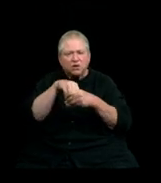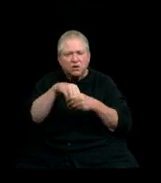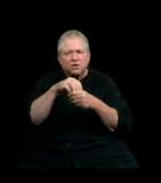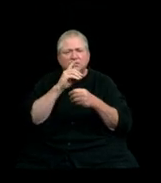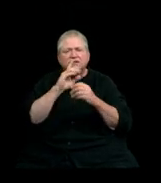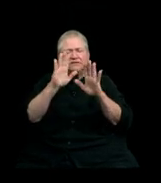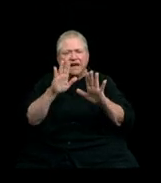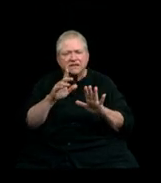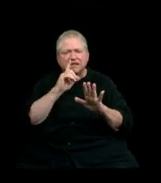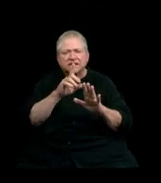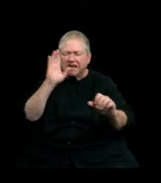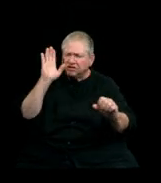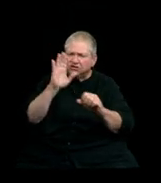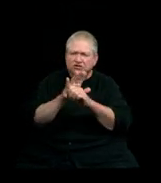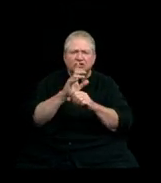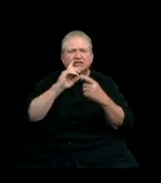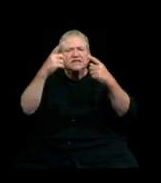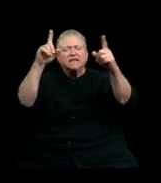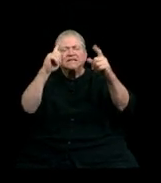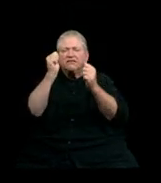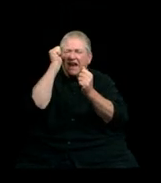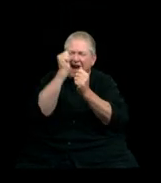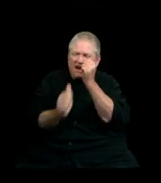that ensures success of every student at Western.